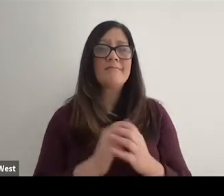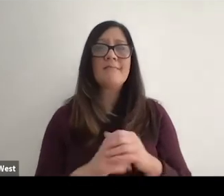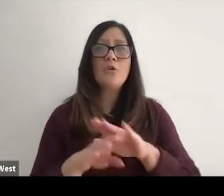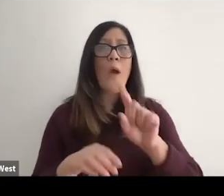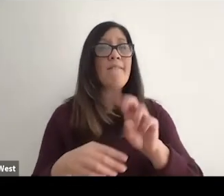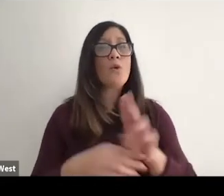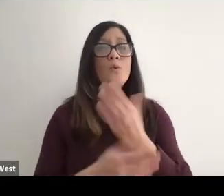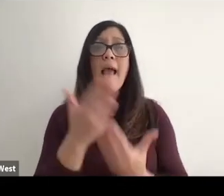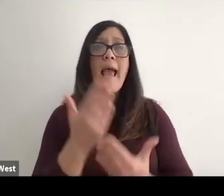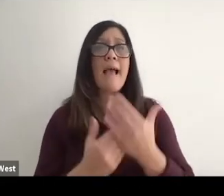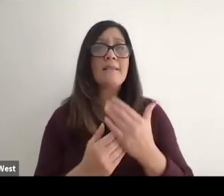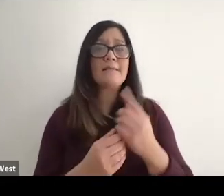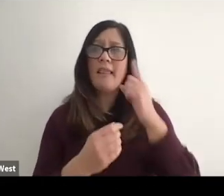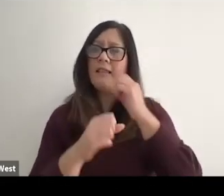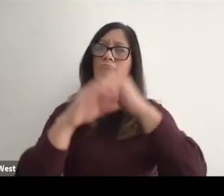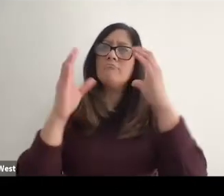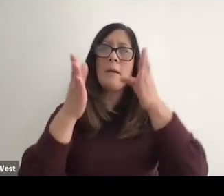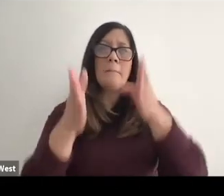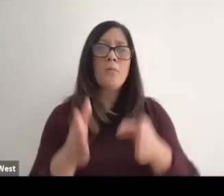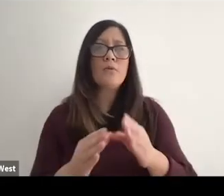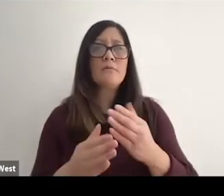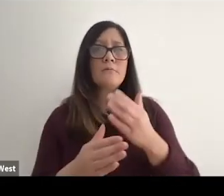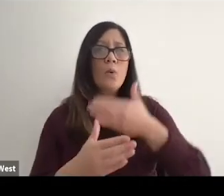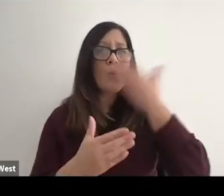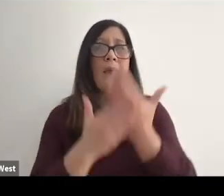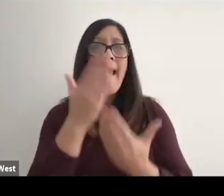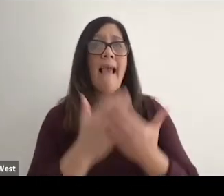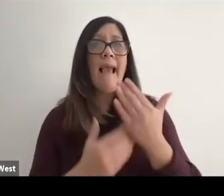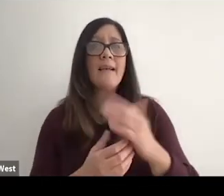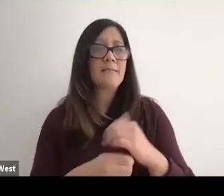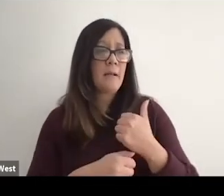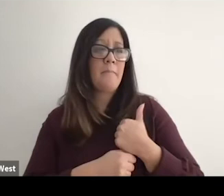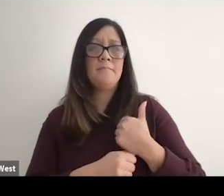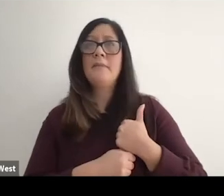Our hands to do it, so think about someone that doesn't have hands. Maybe a military veteran that was